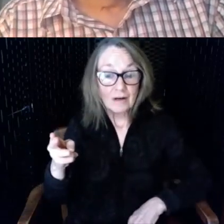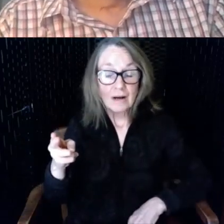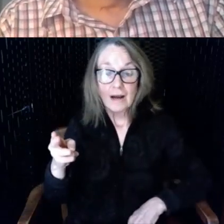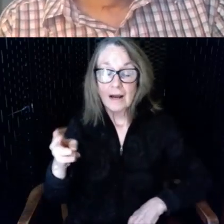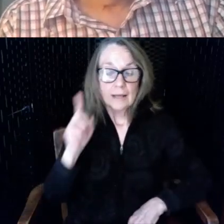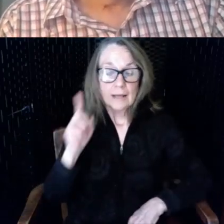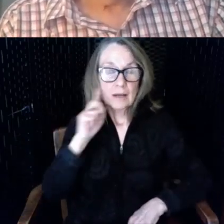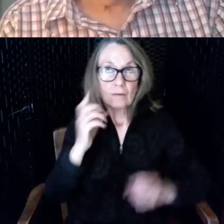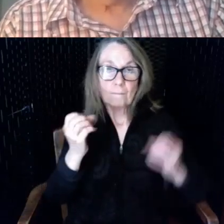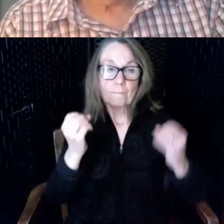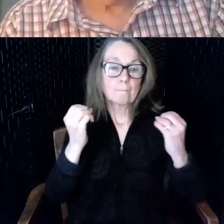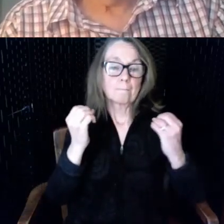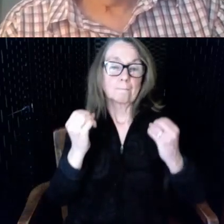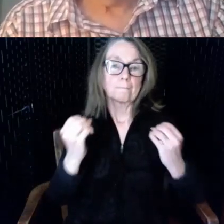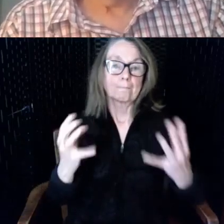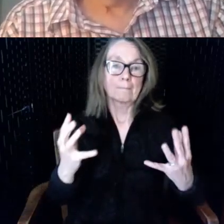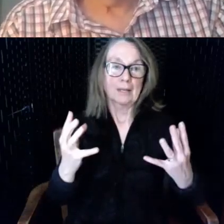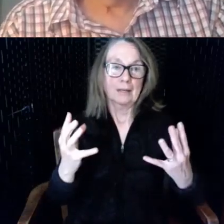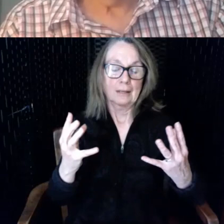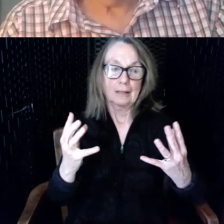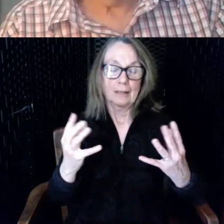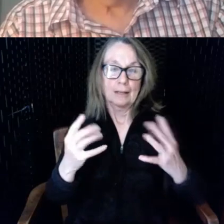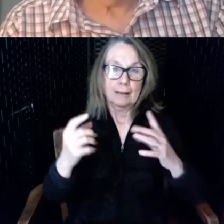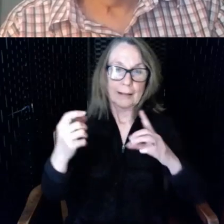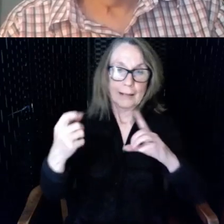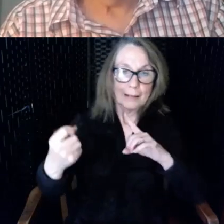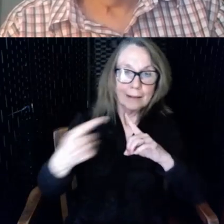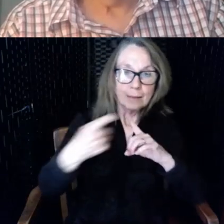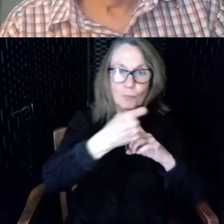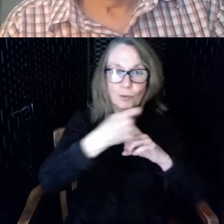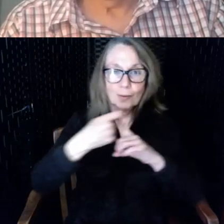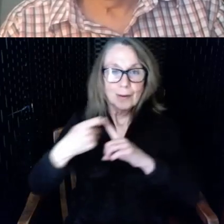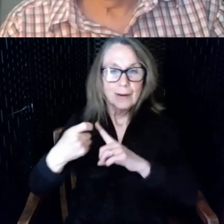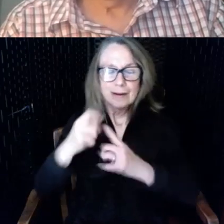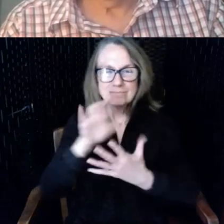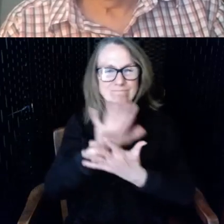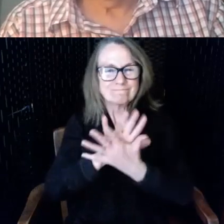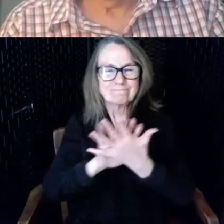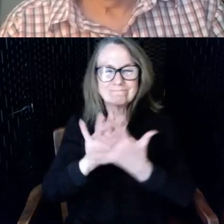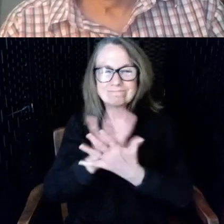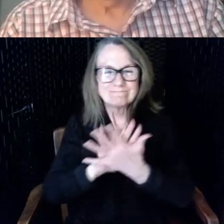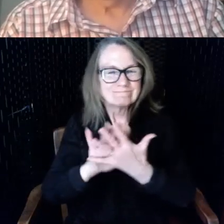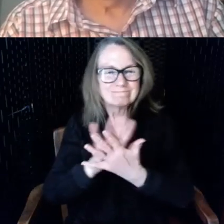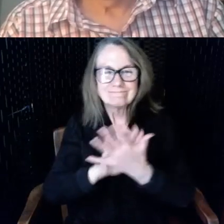inputs from every sound they have and it ends up sounding like mush you